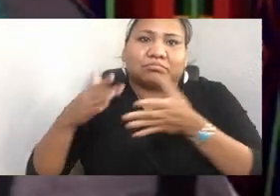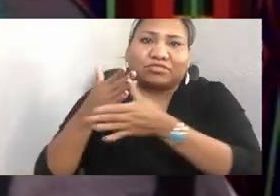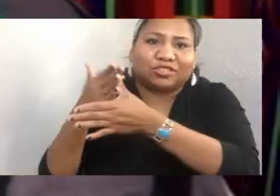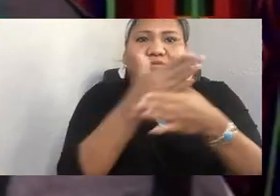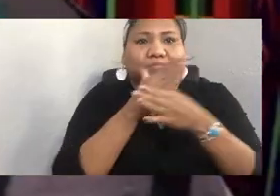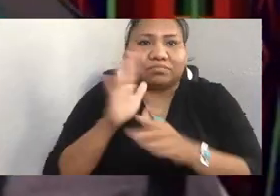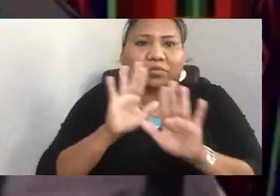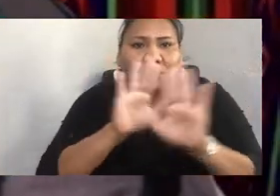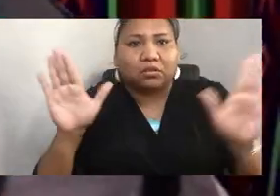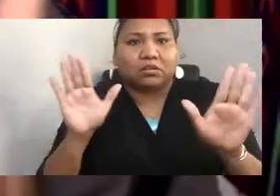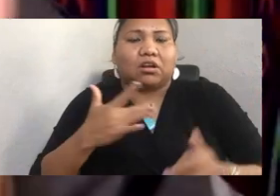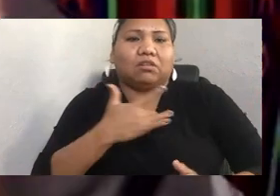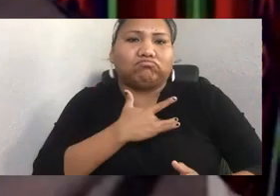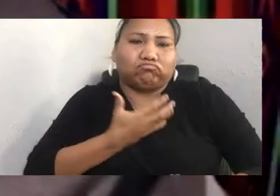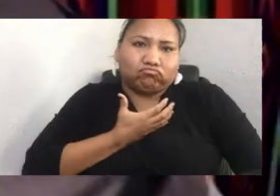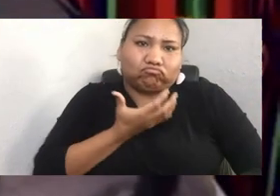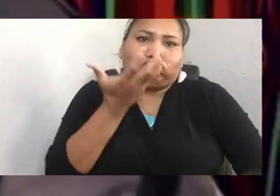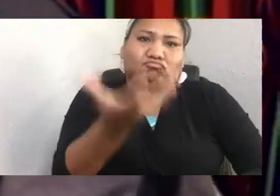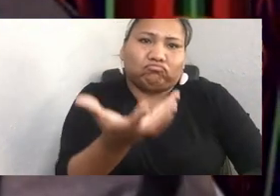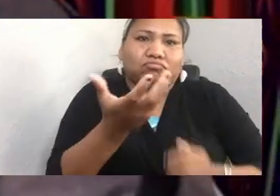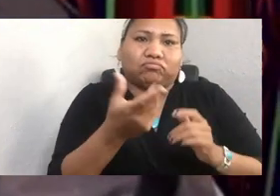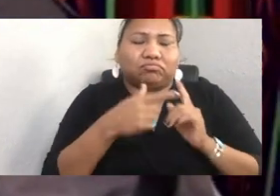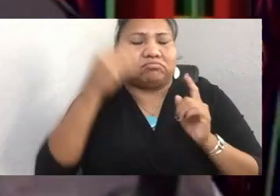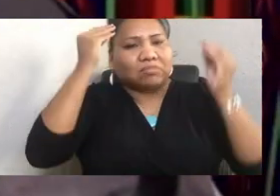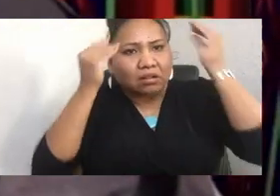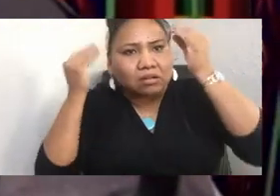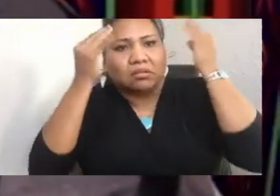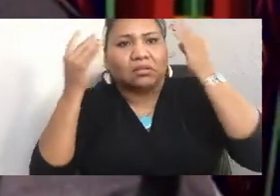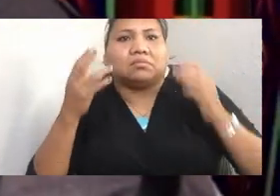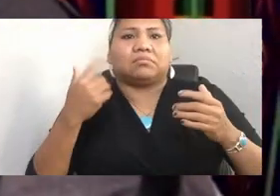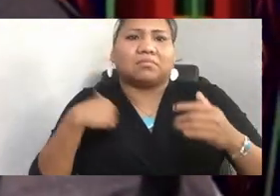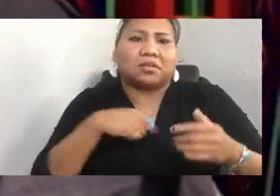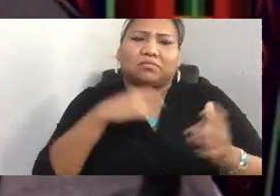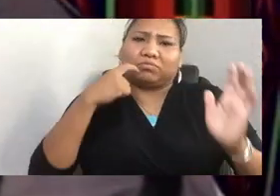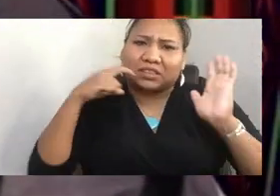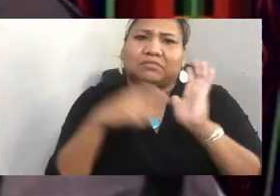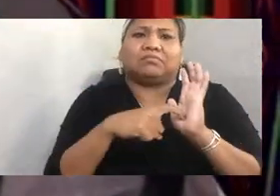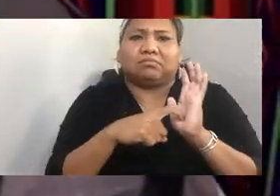And we also want to acknowledge a thank you to our captioners, as our interpreters here today that